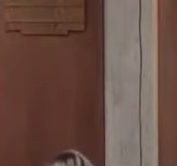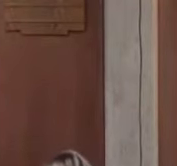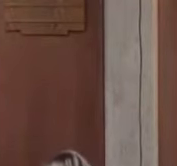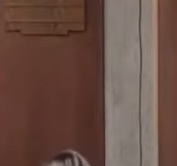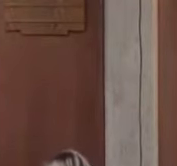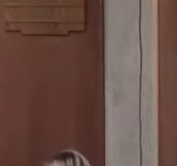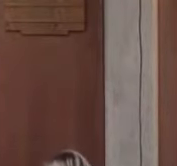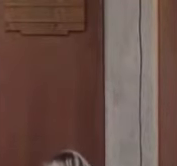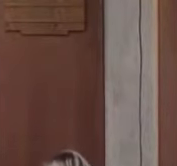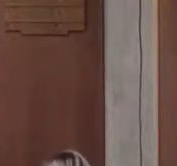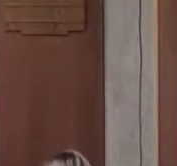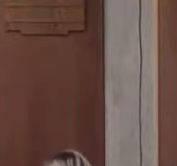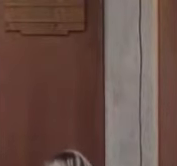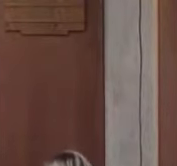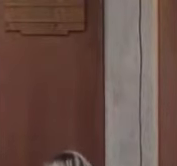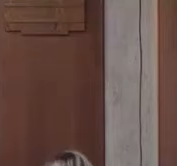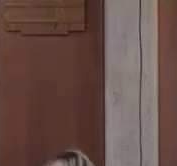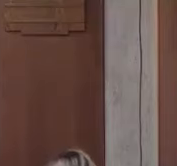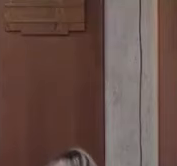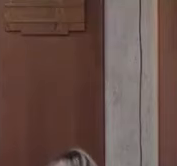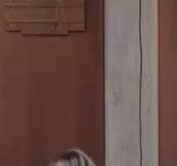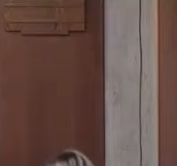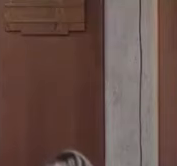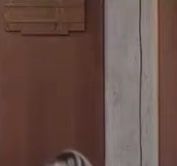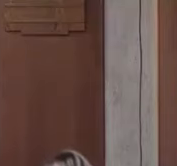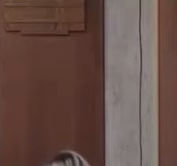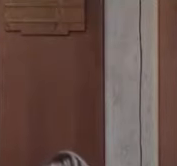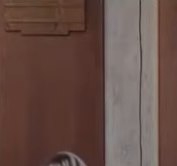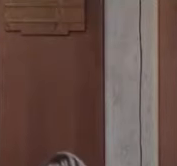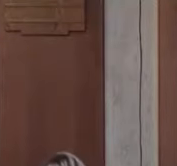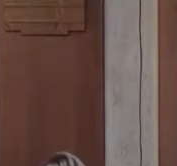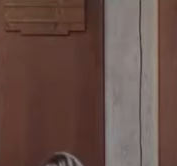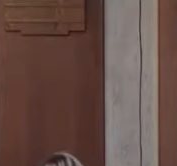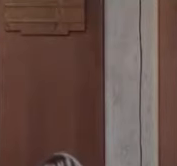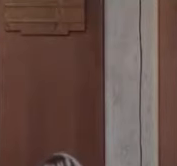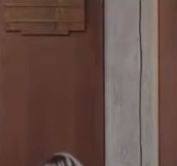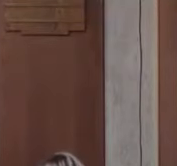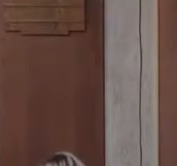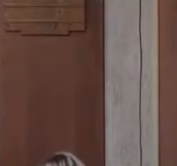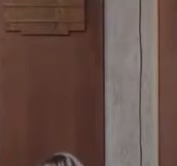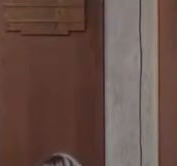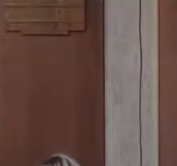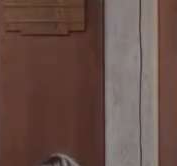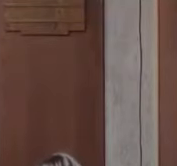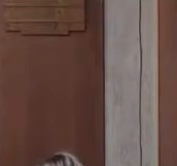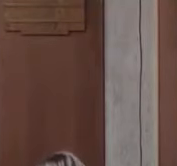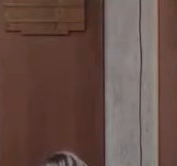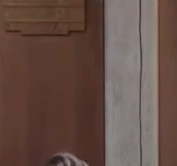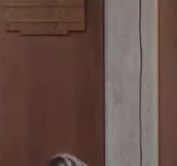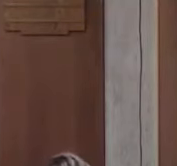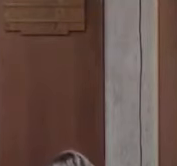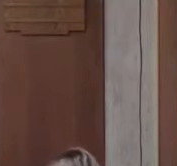You are the body of Christ raised up for the world. Go in peace. Share the good news. Alleluia!